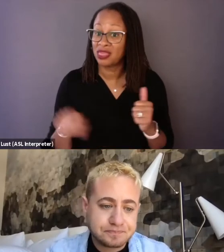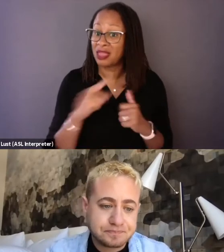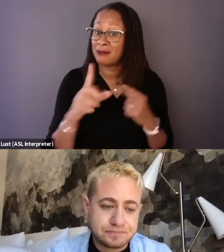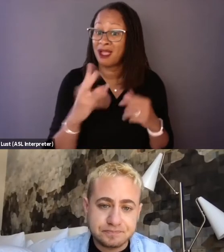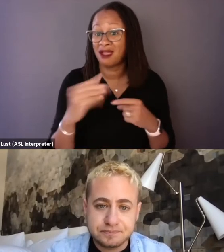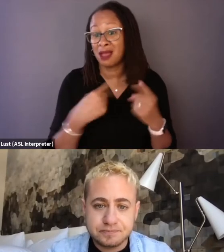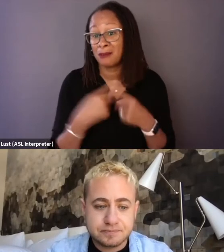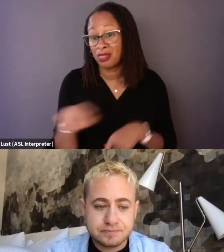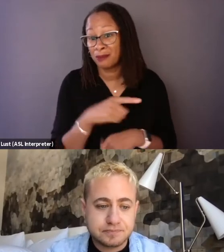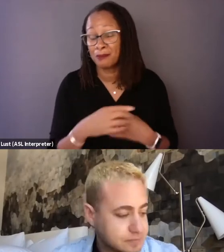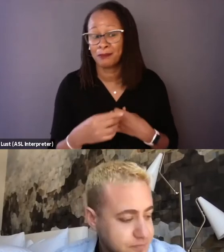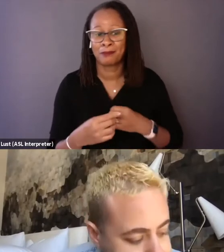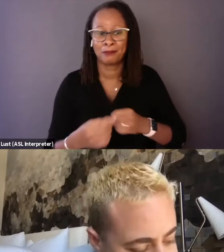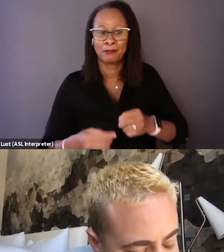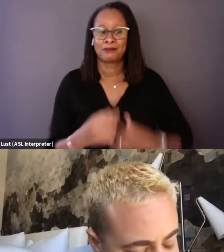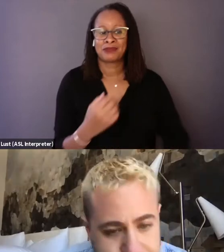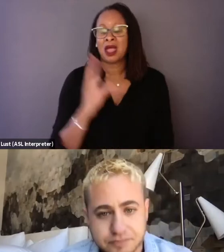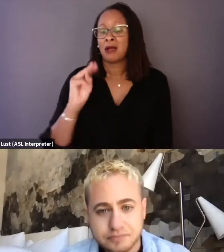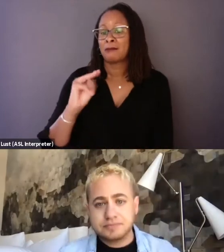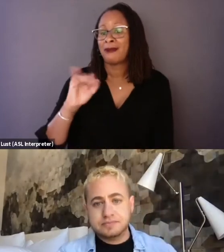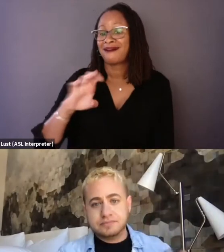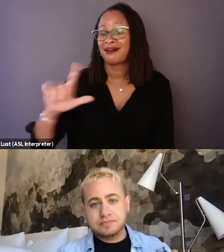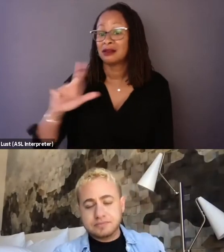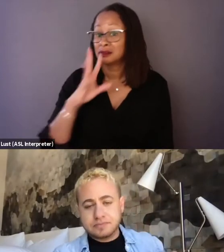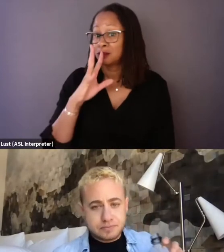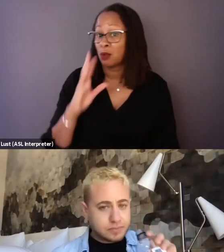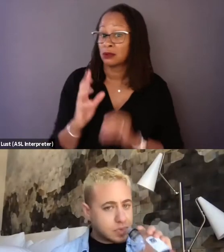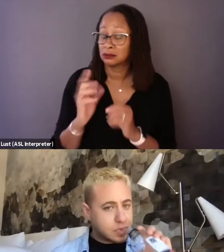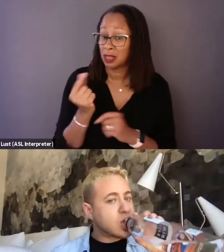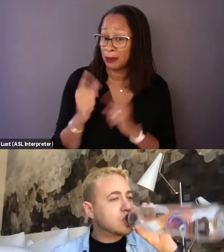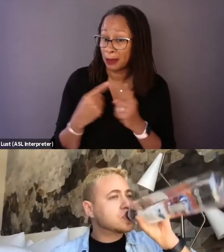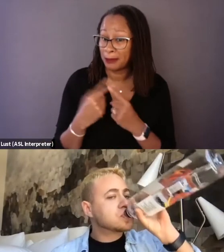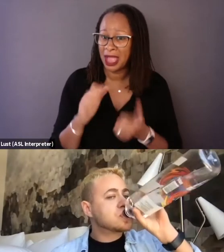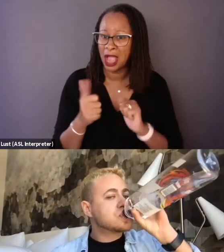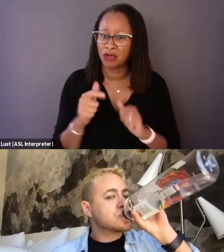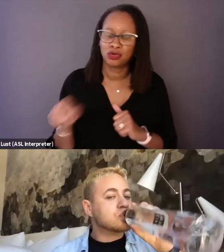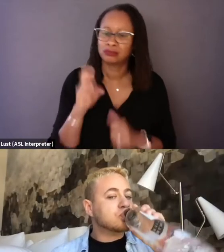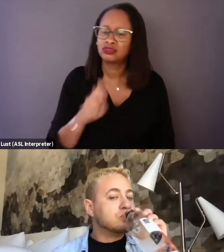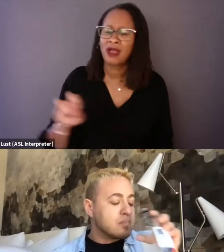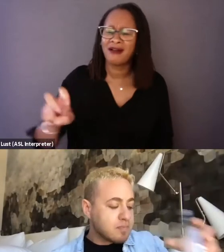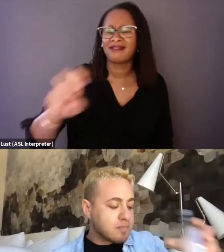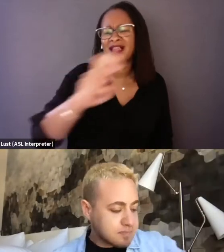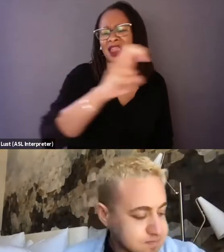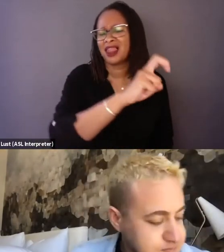Yeah, Michael, you spoke a little bit about how you all kind of traveled the country talking to different folks